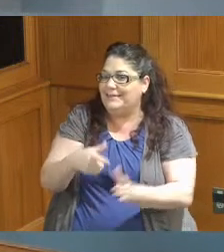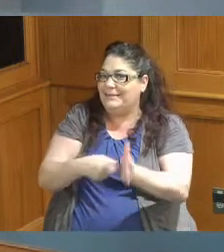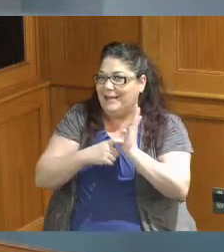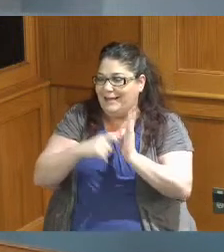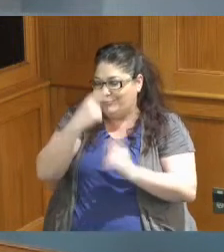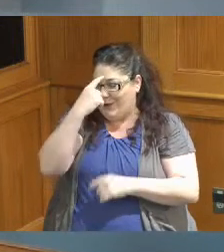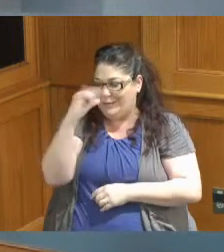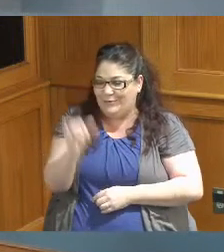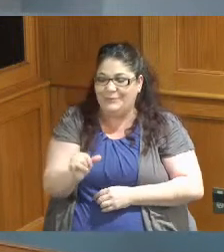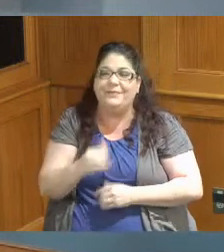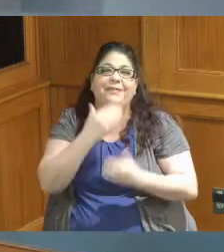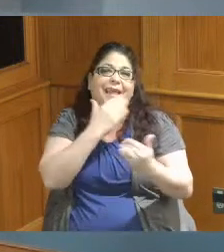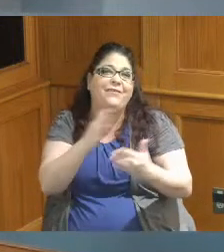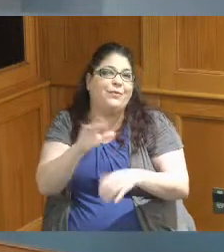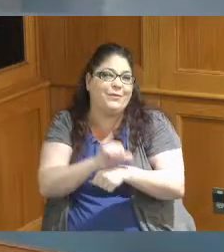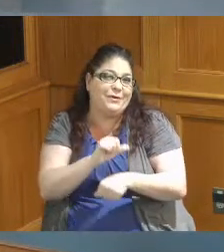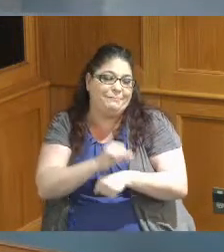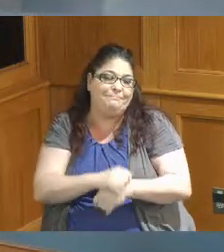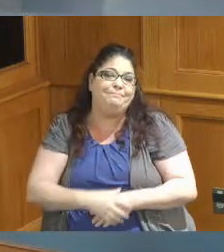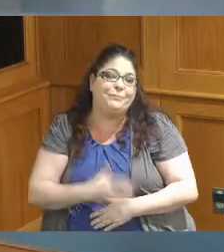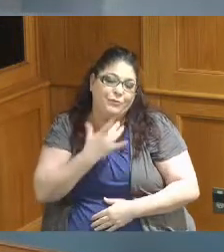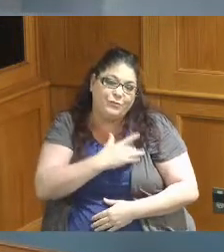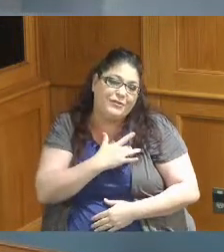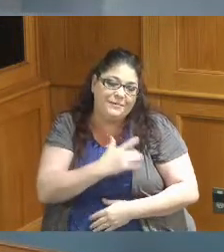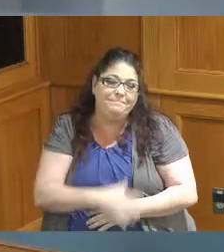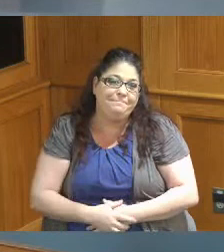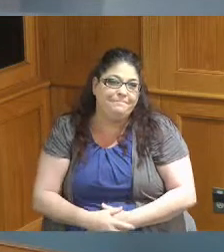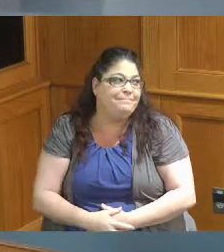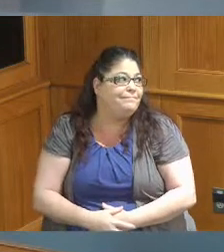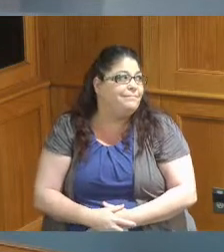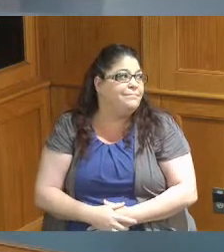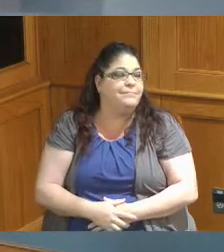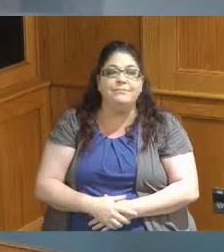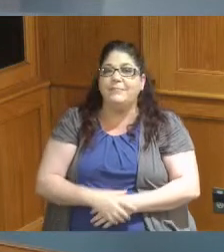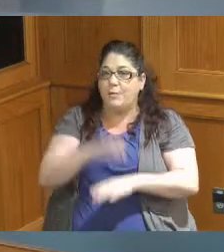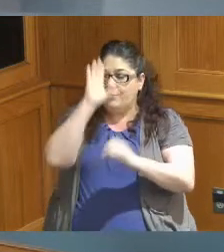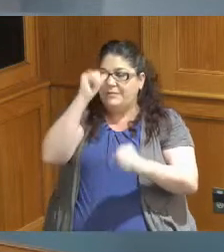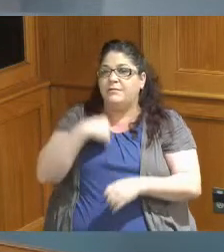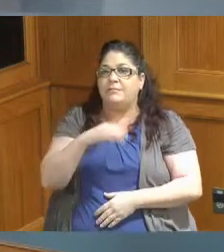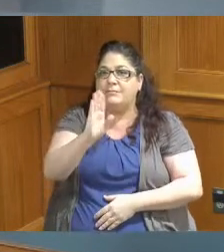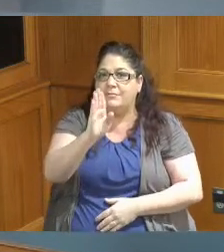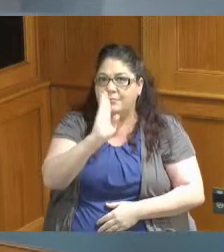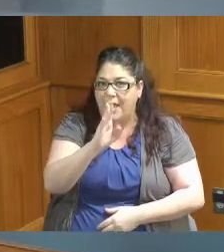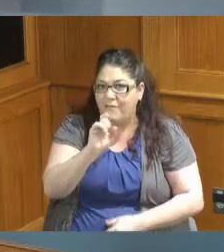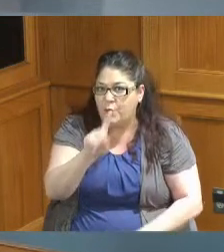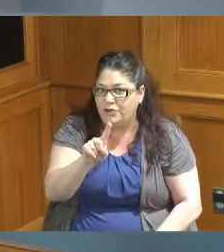for for what you do I appreciate it thanks thank you I do have a question absolutely in terms of